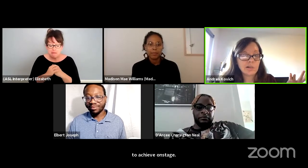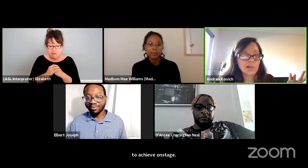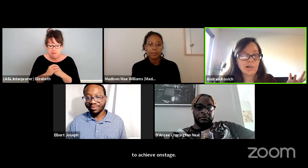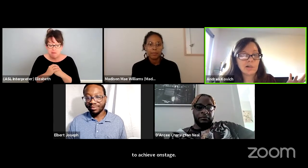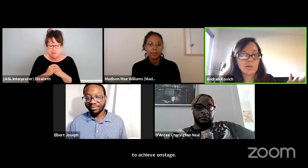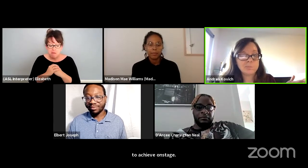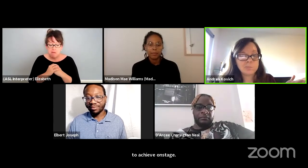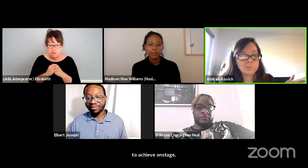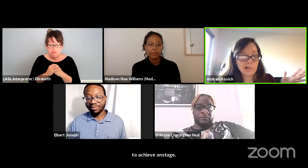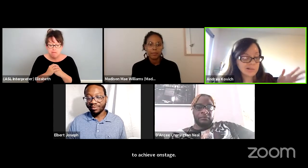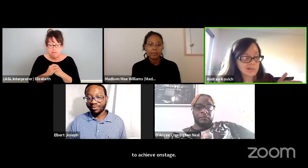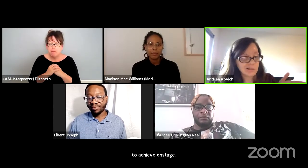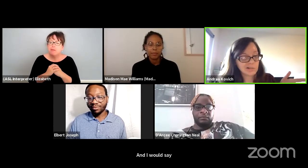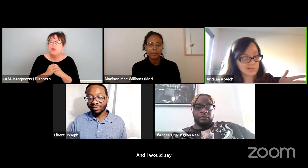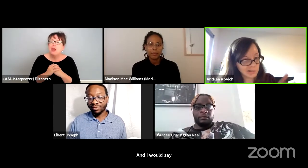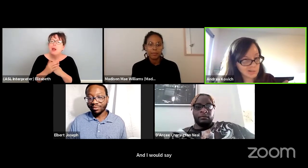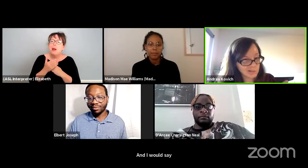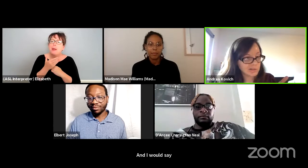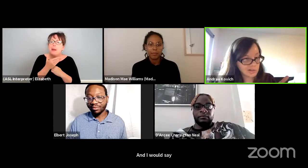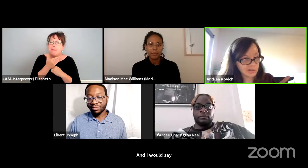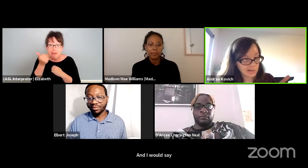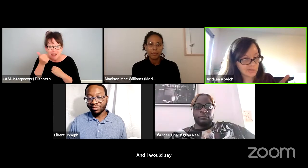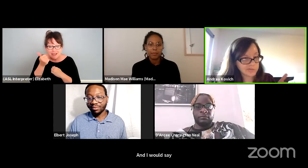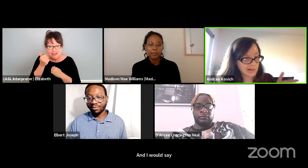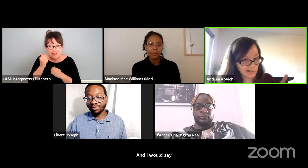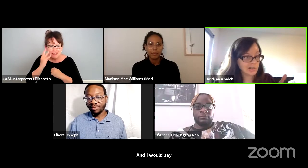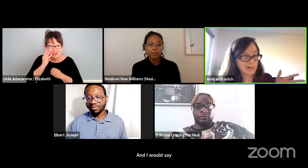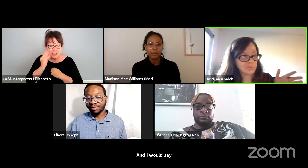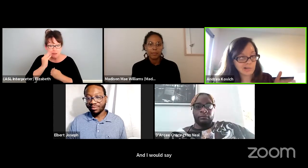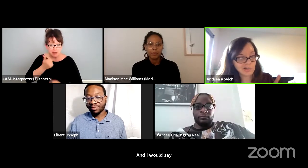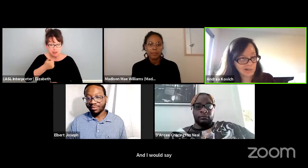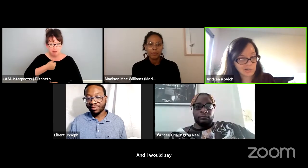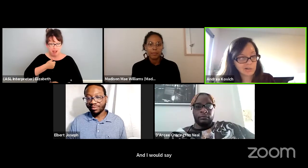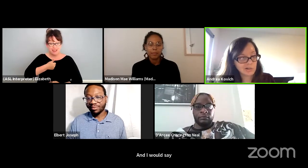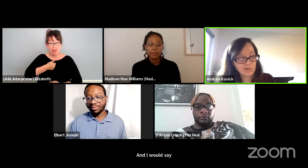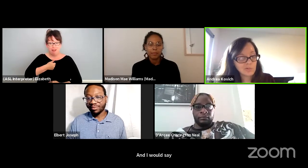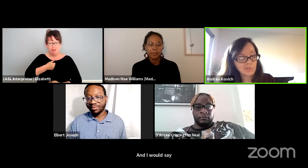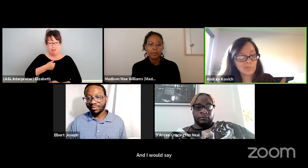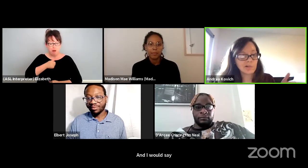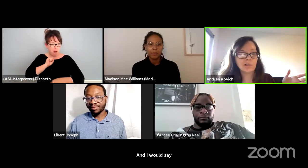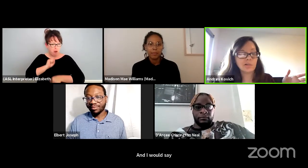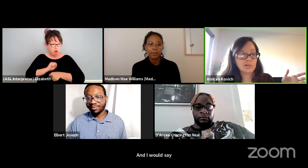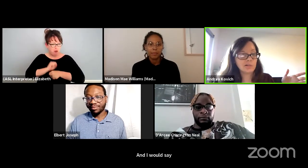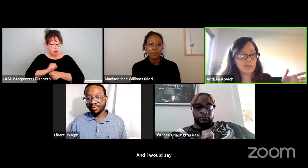the best experience I've had on production was